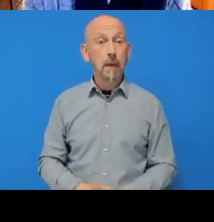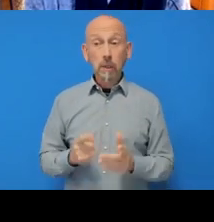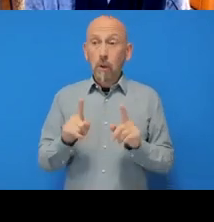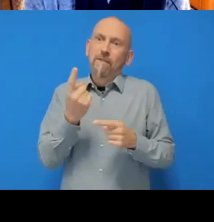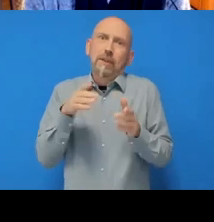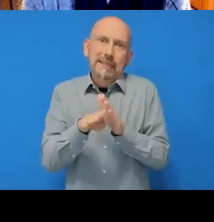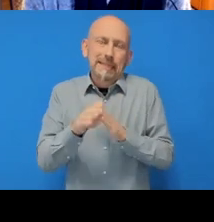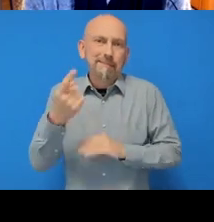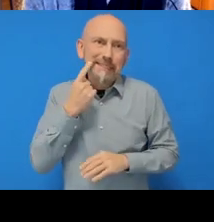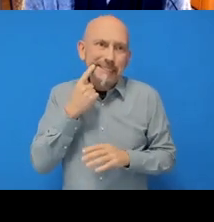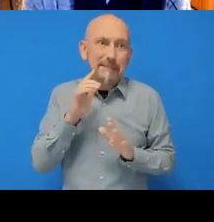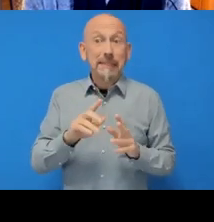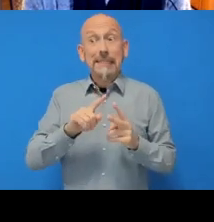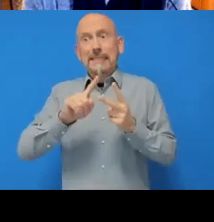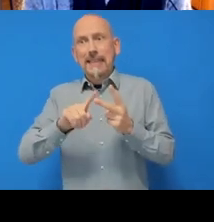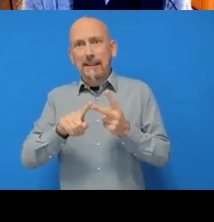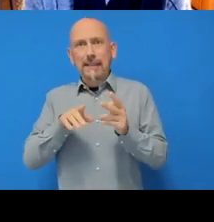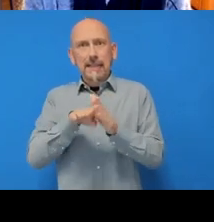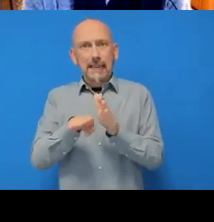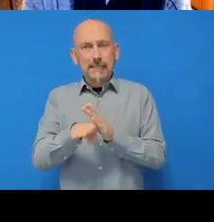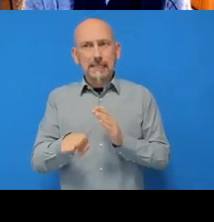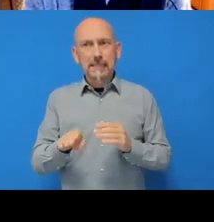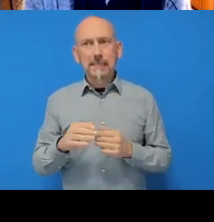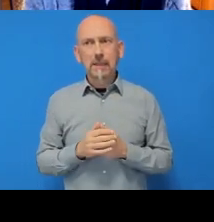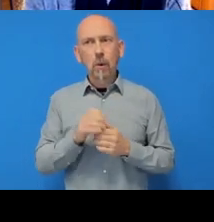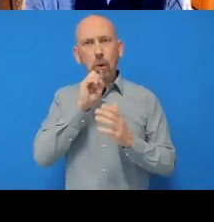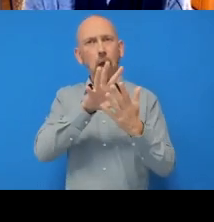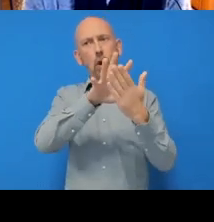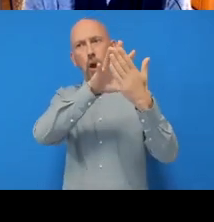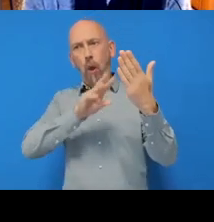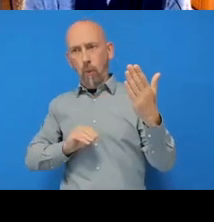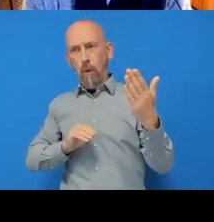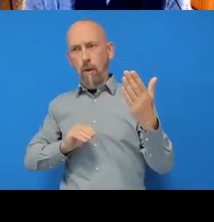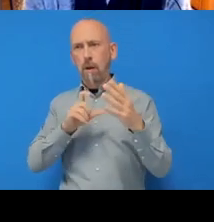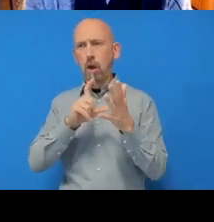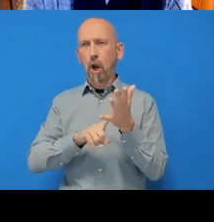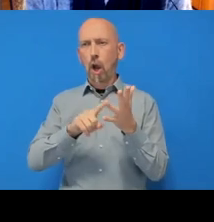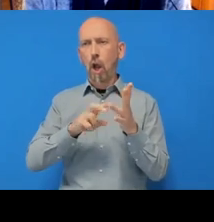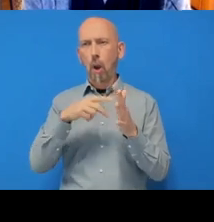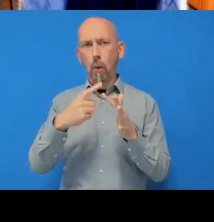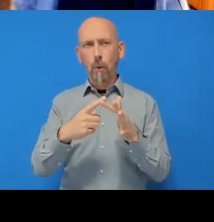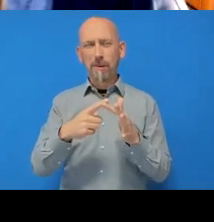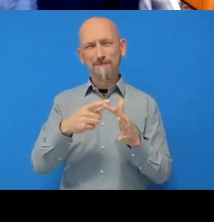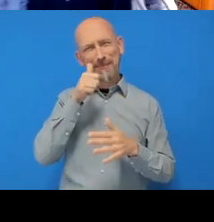In the second exercise we’re gonna clone a repository. But these aren't clones, are they? I’m sorry to all the Star Wars fans.